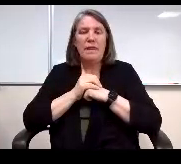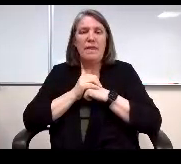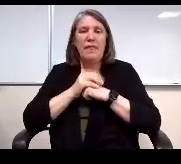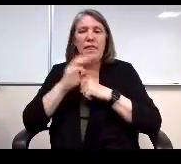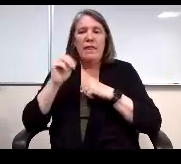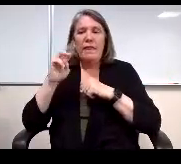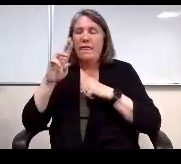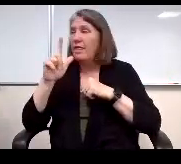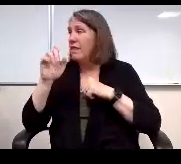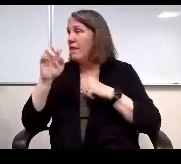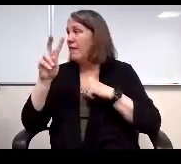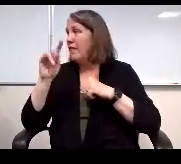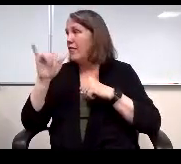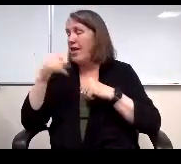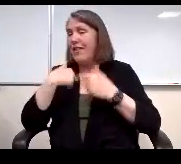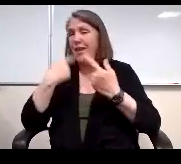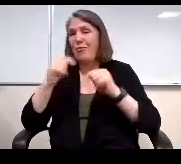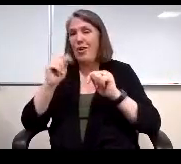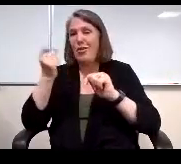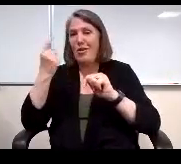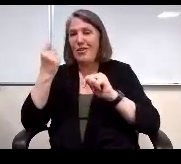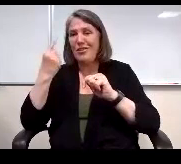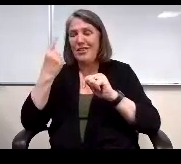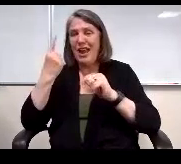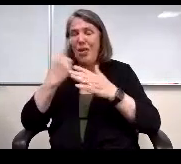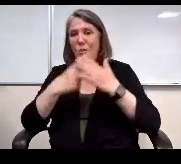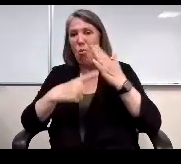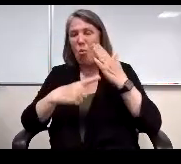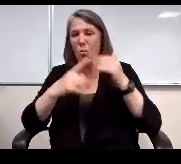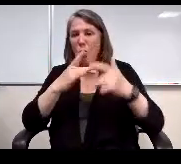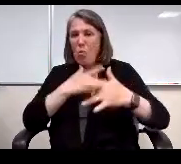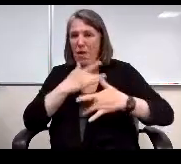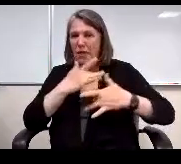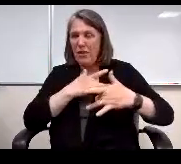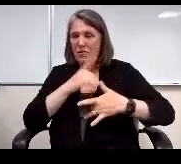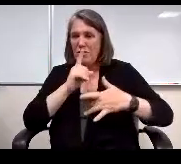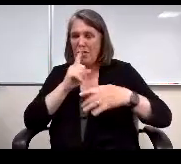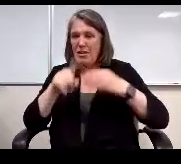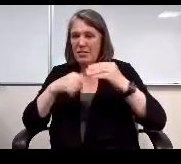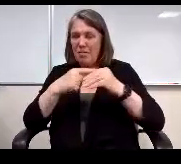I'm trying to understand. What the concern would be about somebody